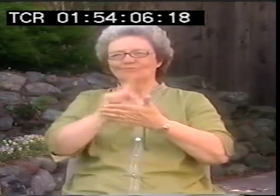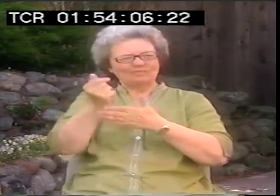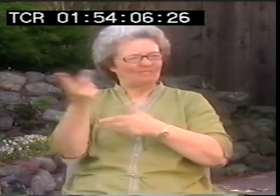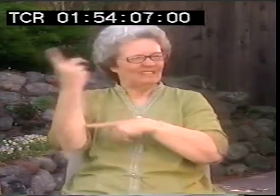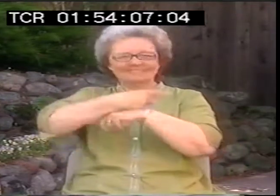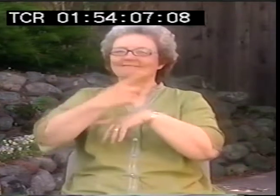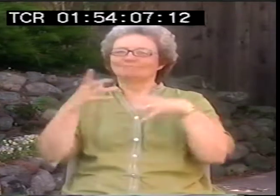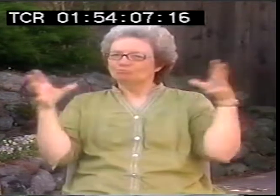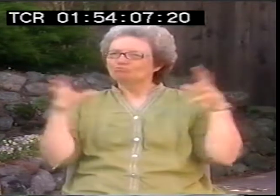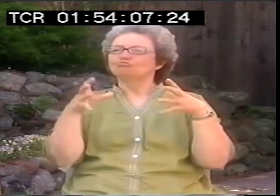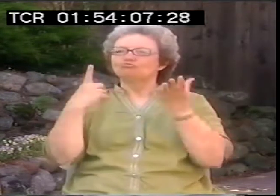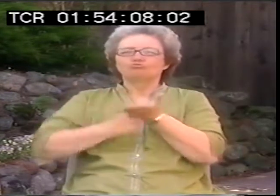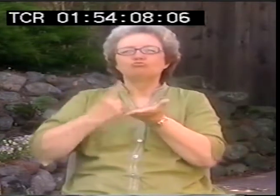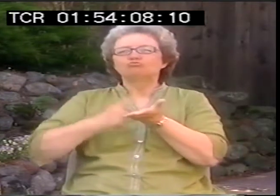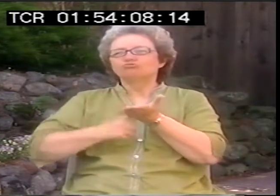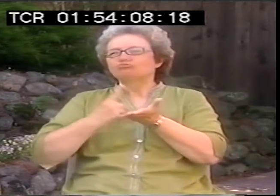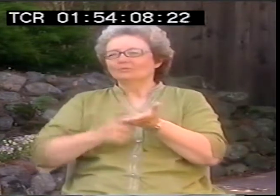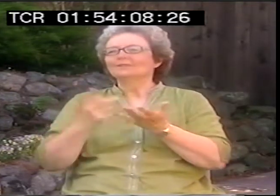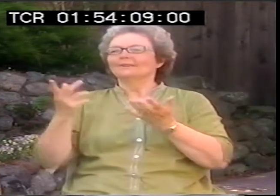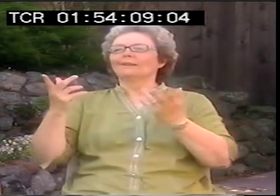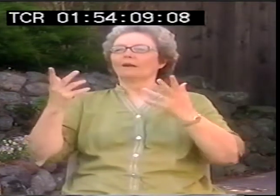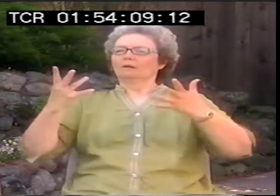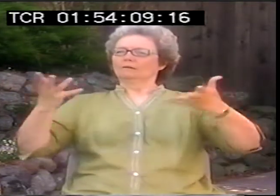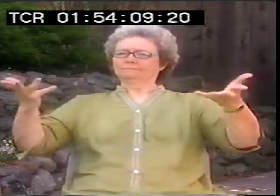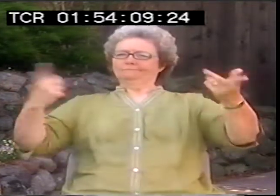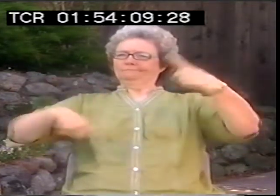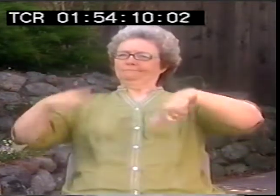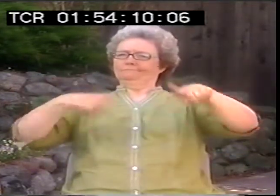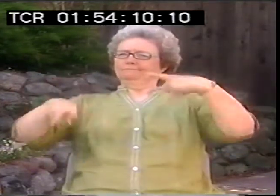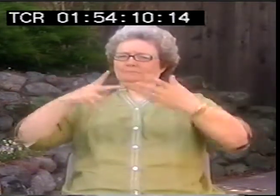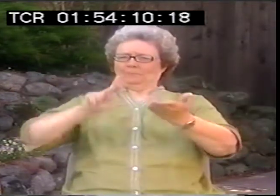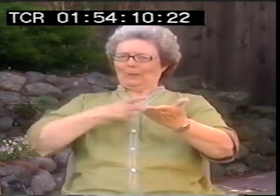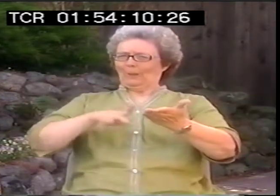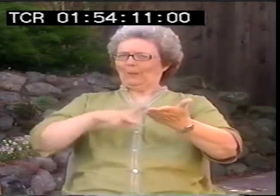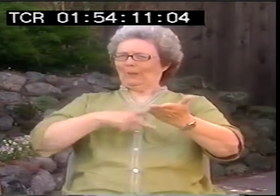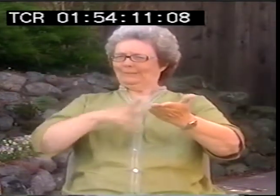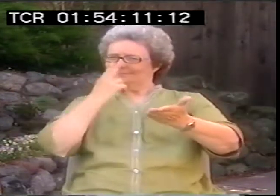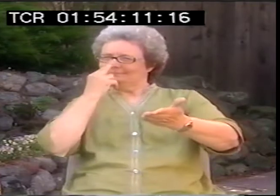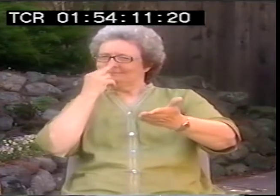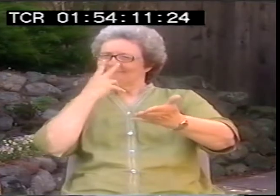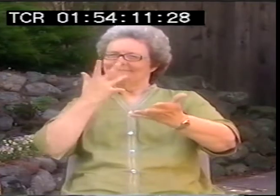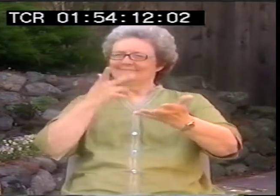It's about a week. And everybody was talking together about the sign to use.